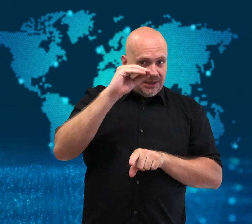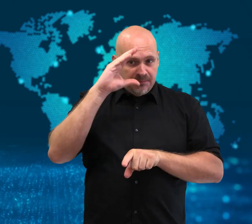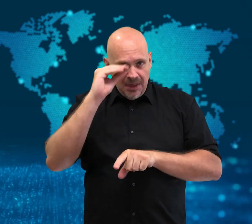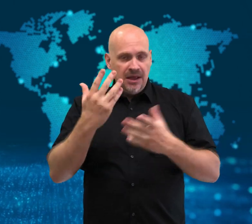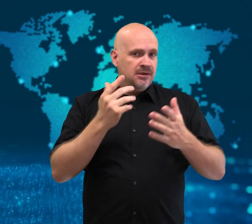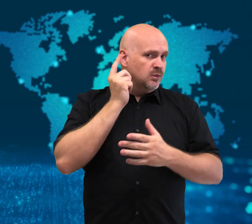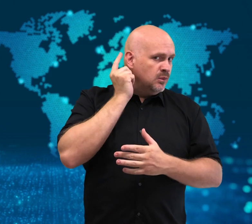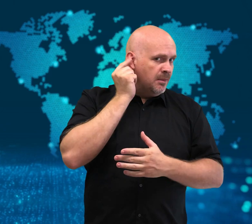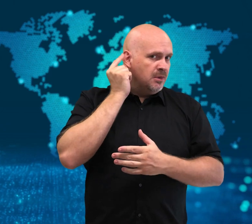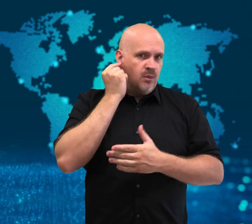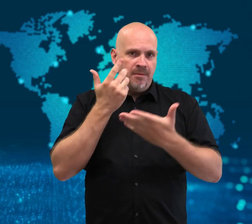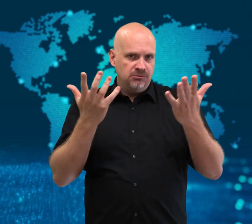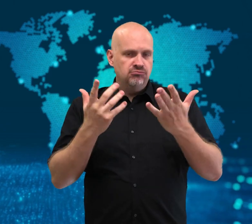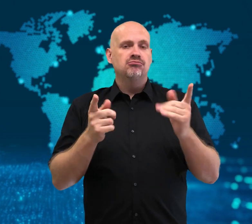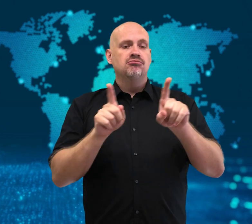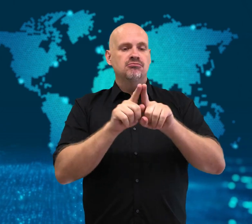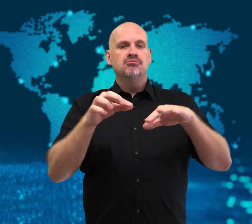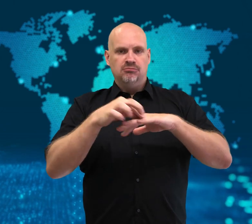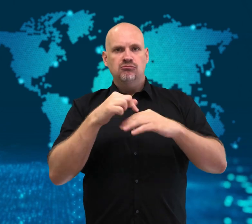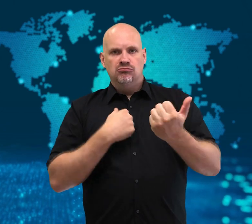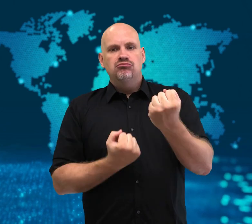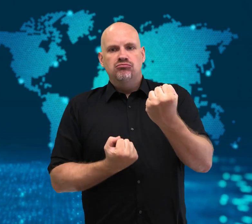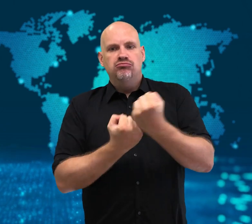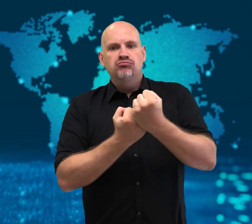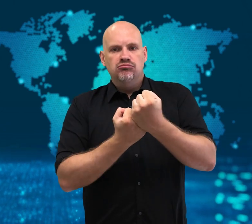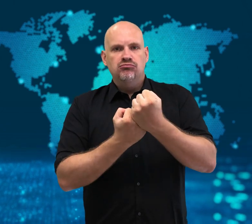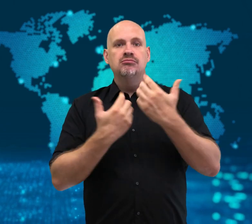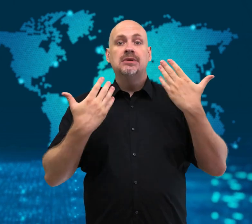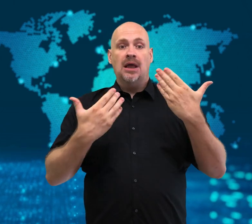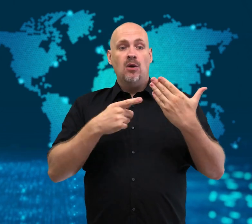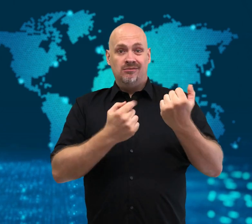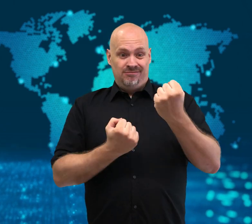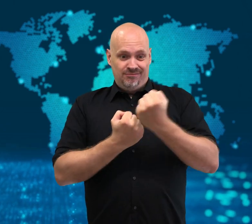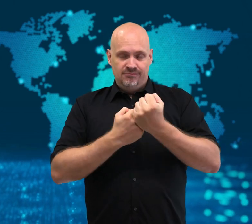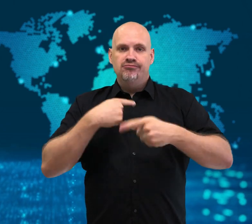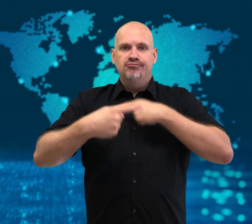bill that is now in Congress.